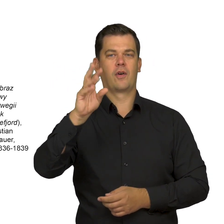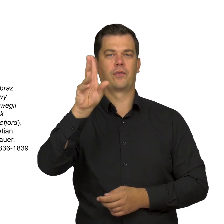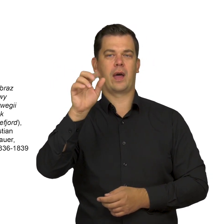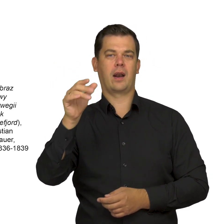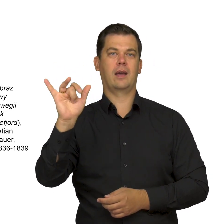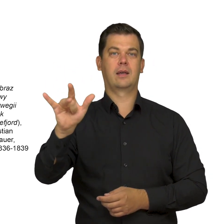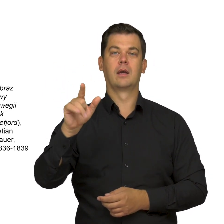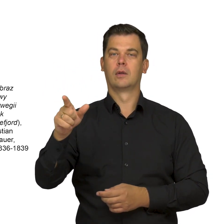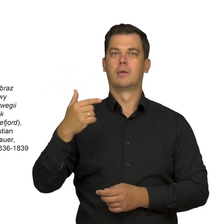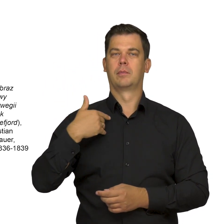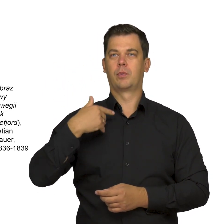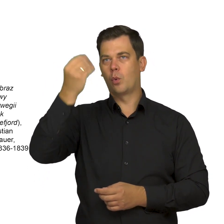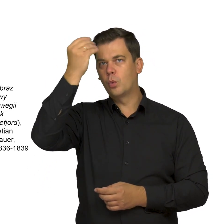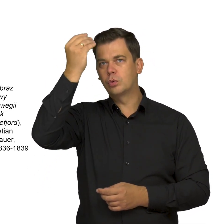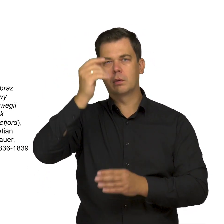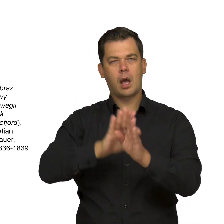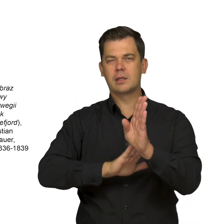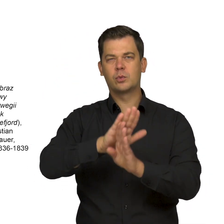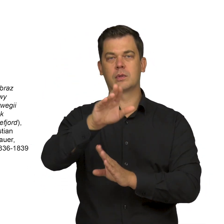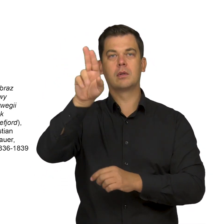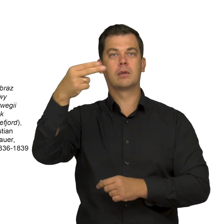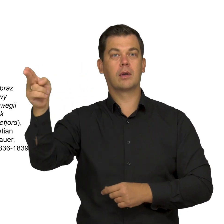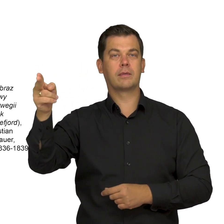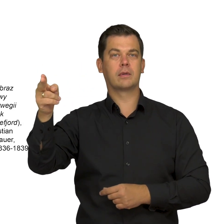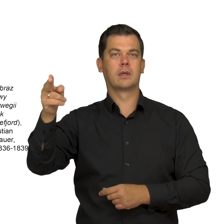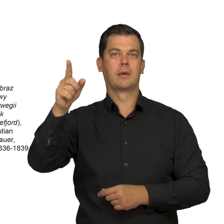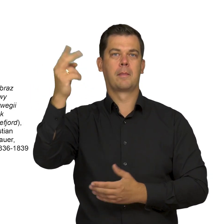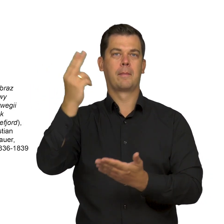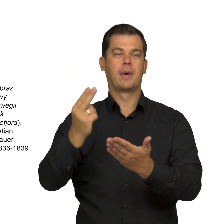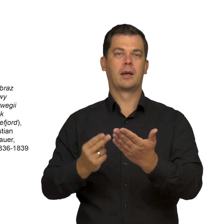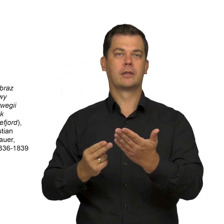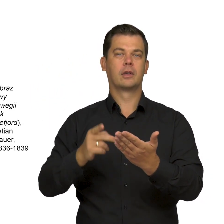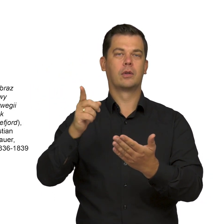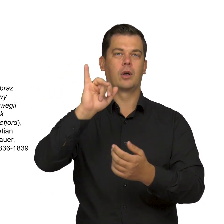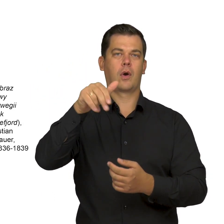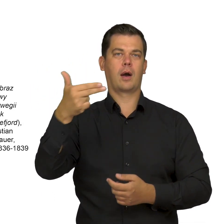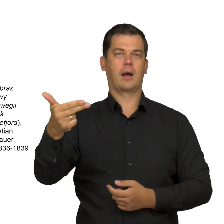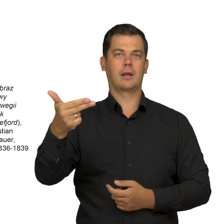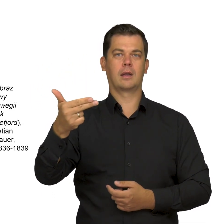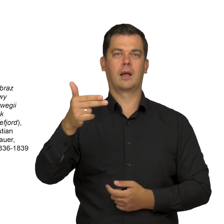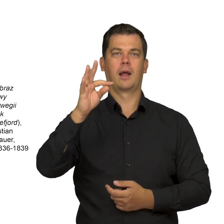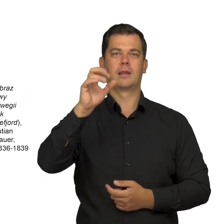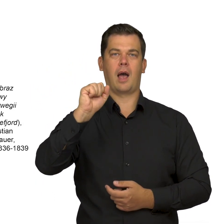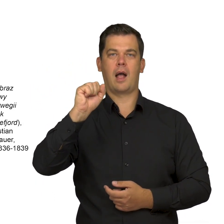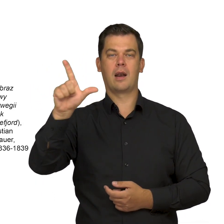who was the pupil of the most famous Norwegian painter of the day, Johan Dahl.